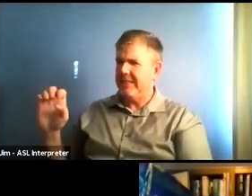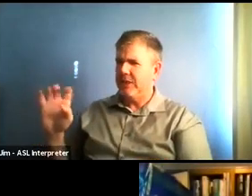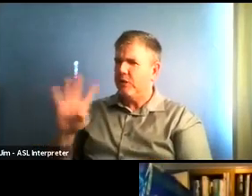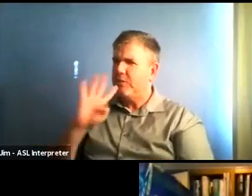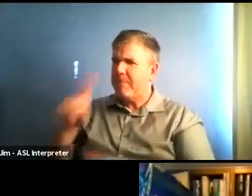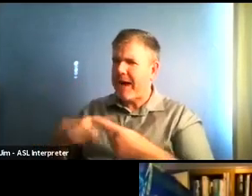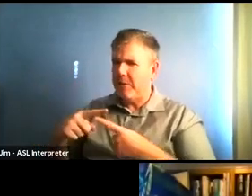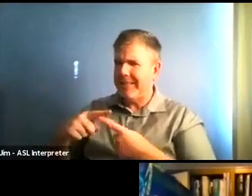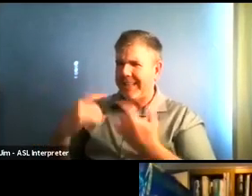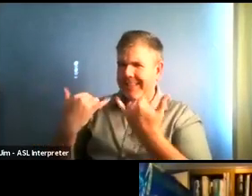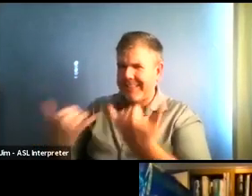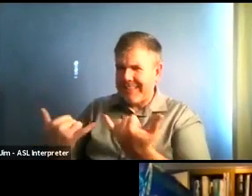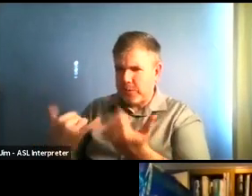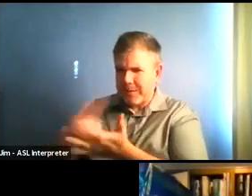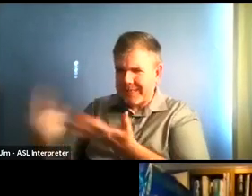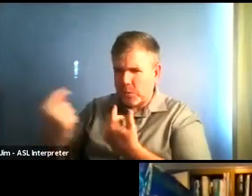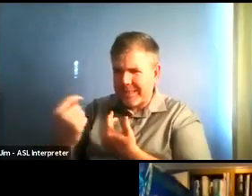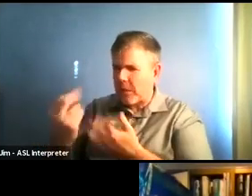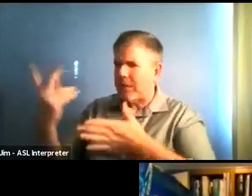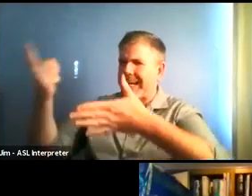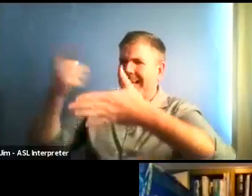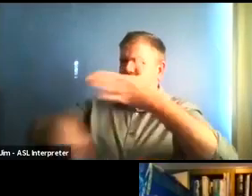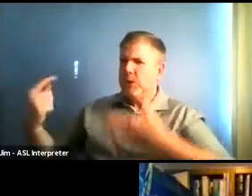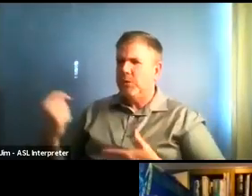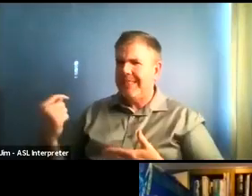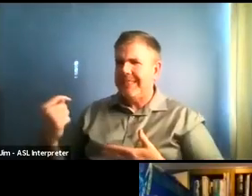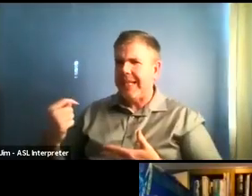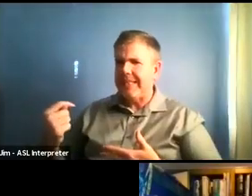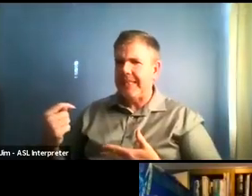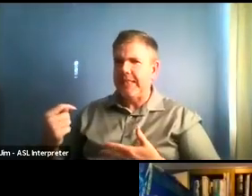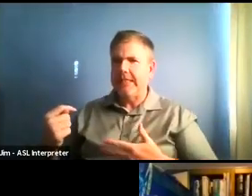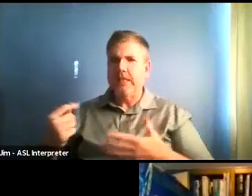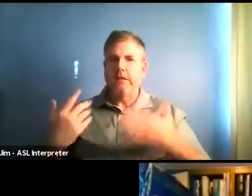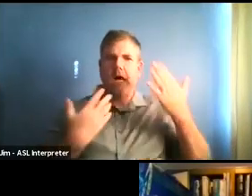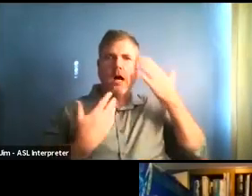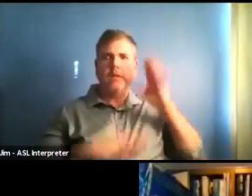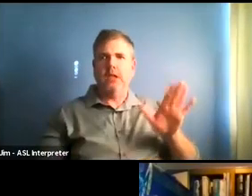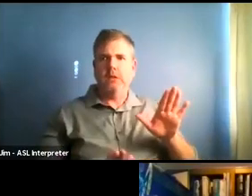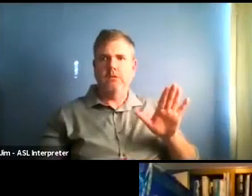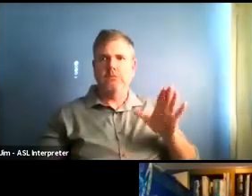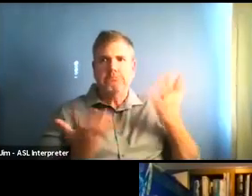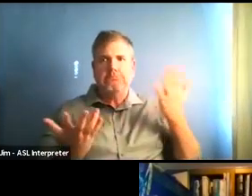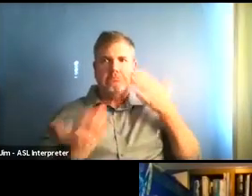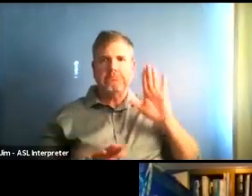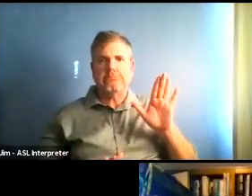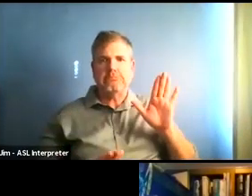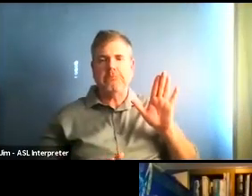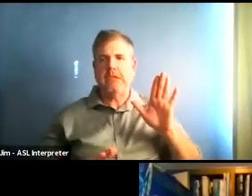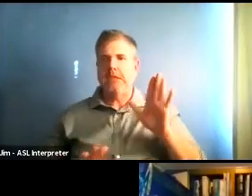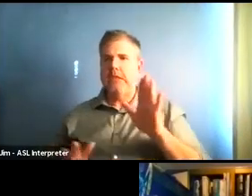I mean, I that's not, I think what the state's blueprint puts out, but